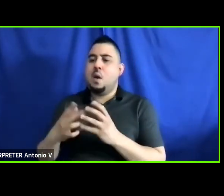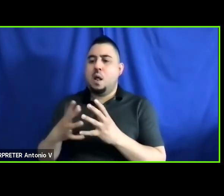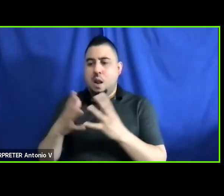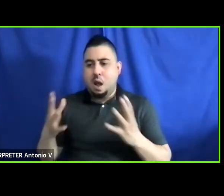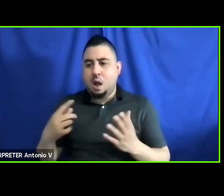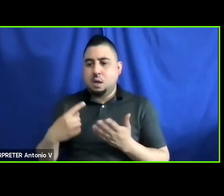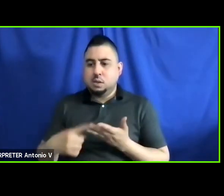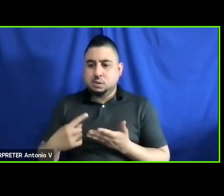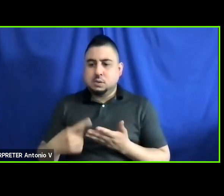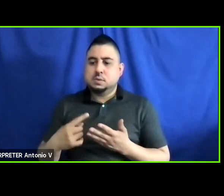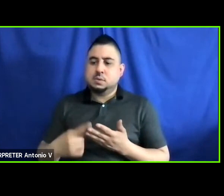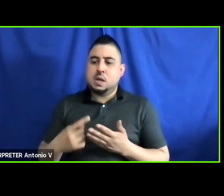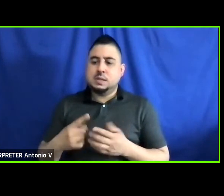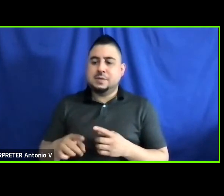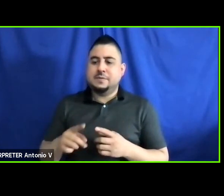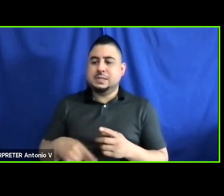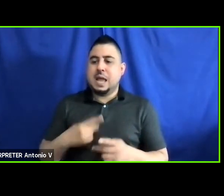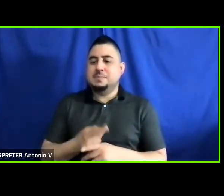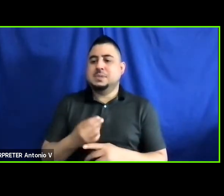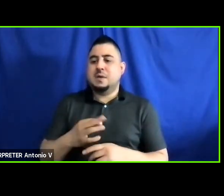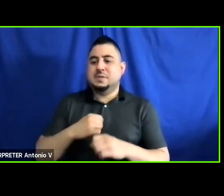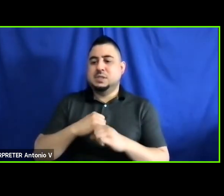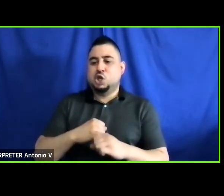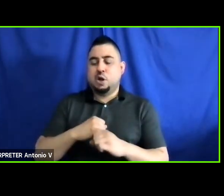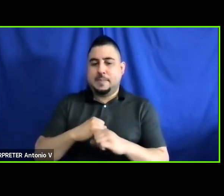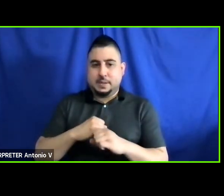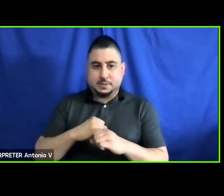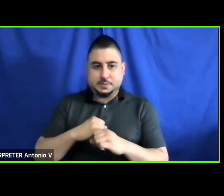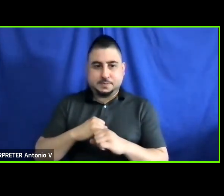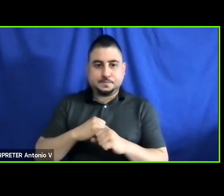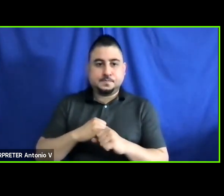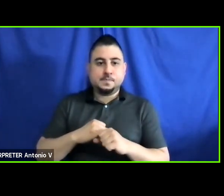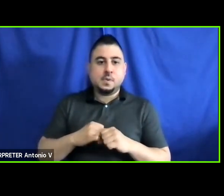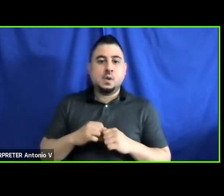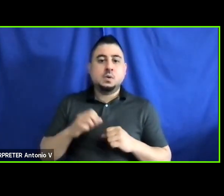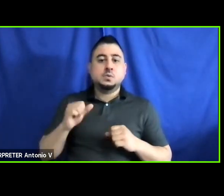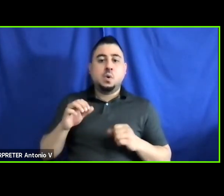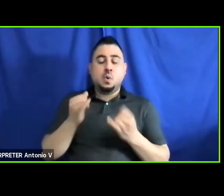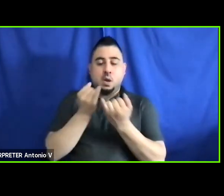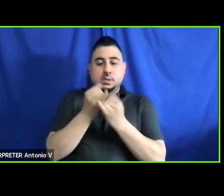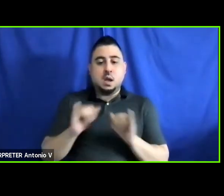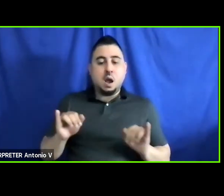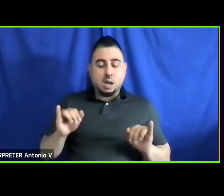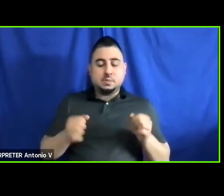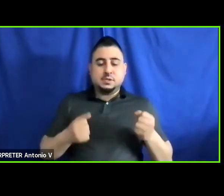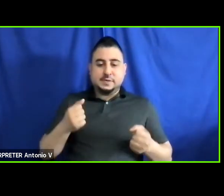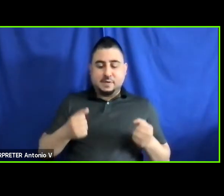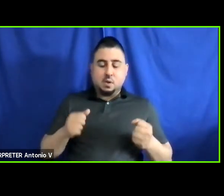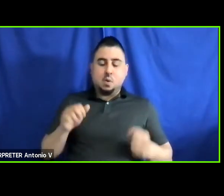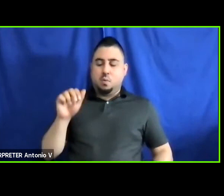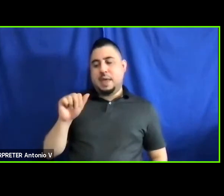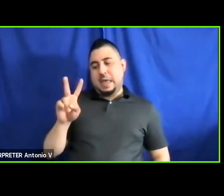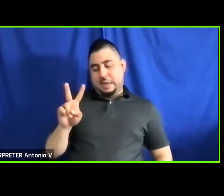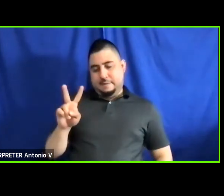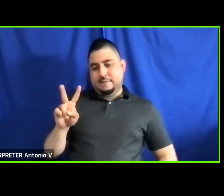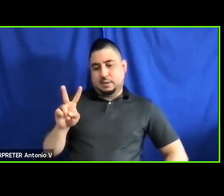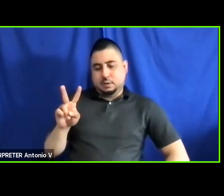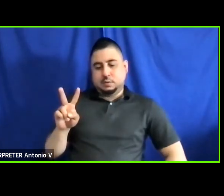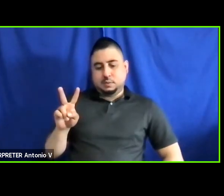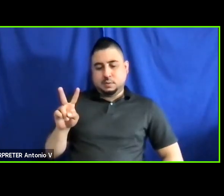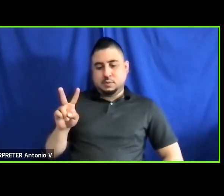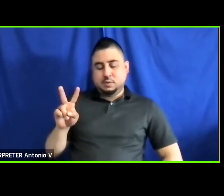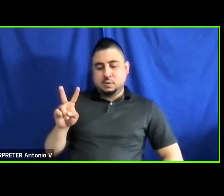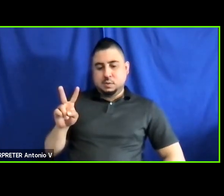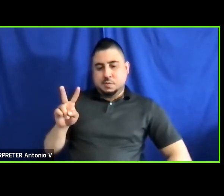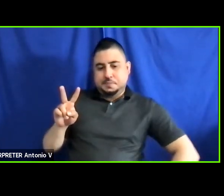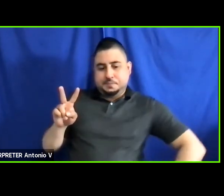different types of securements. So, autonomous vehicles, and let’s say, just for example,